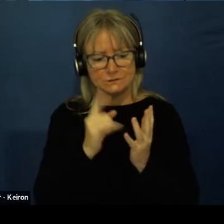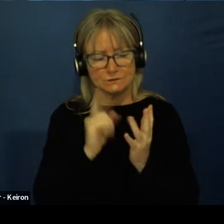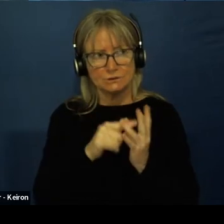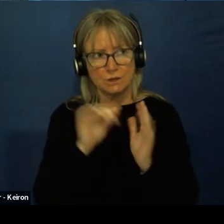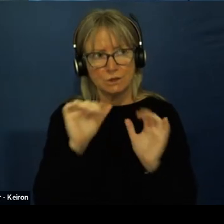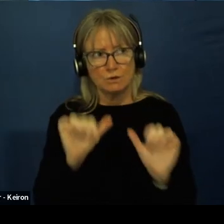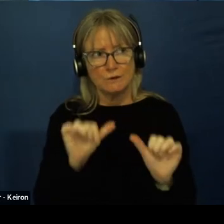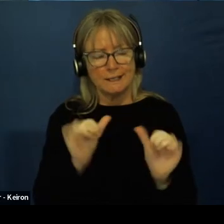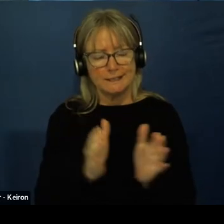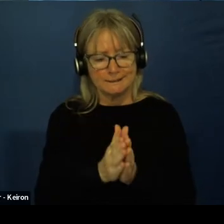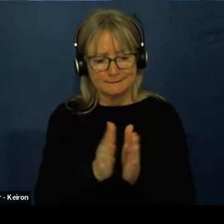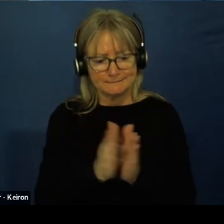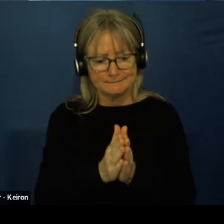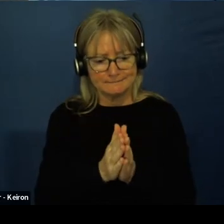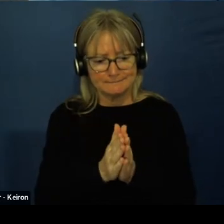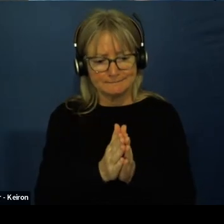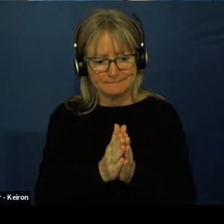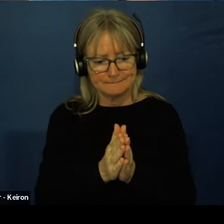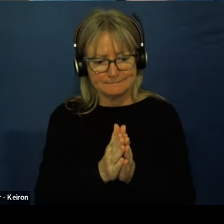Okay, so first.